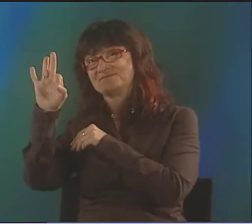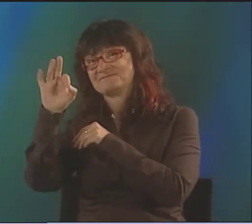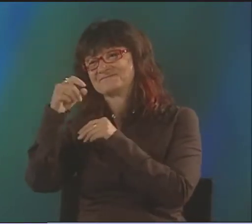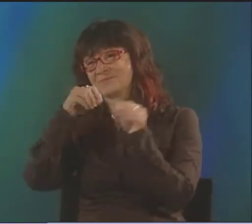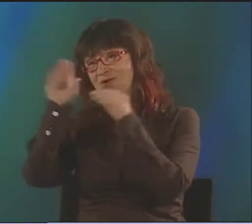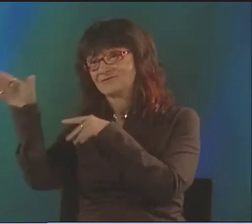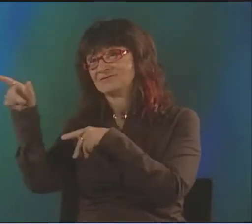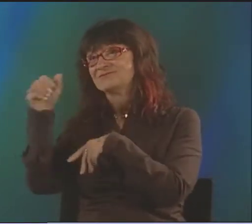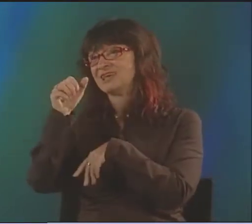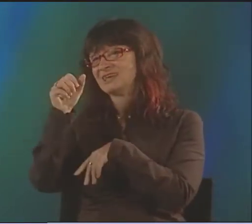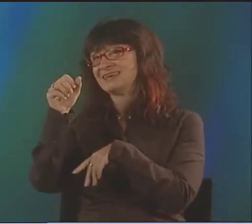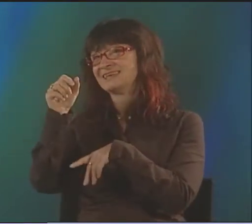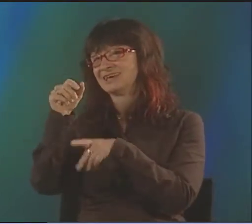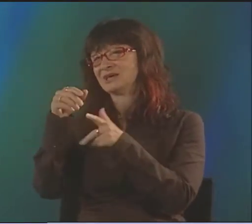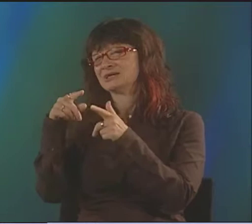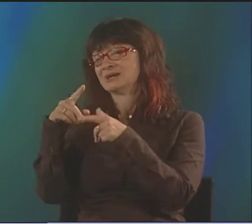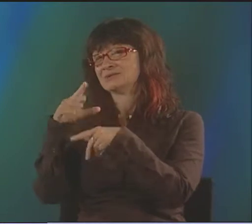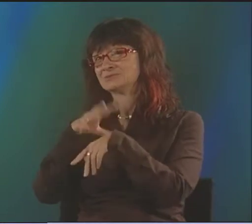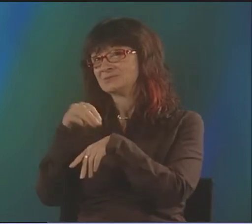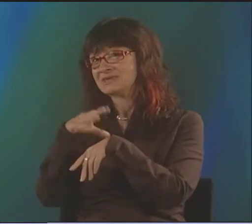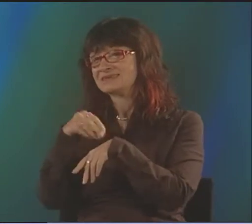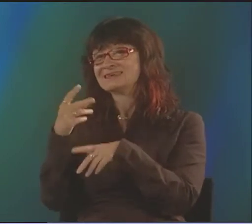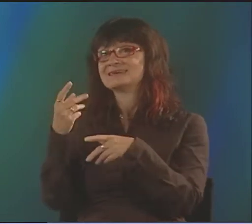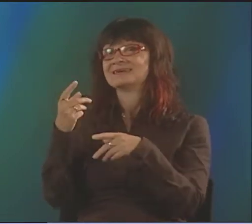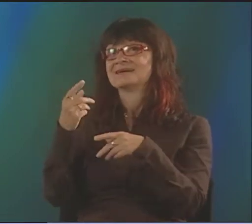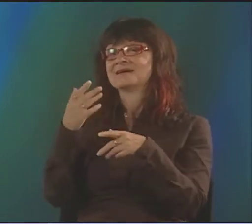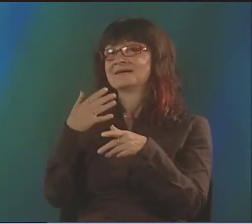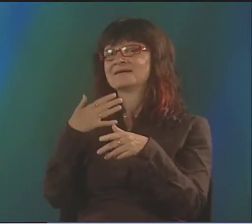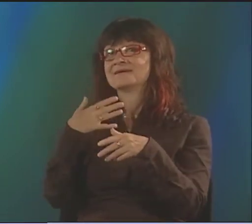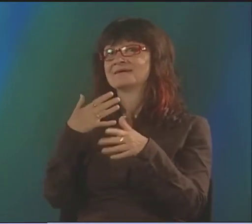THEN I MOVED. I MOVED TO SWEDEN.